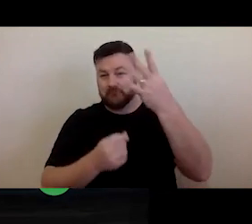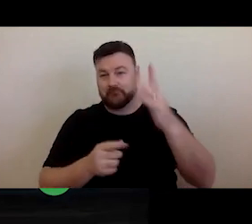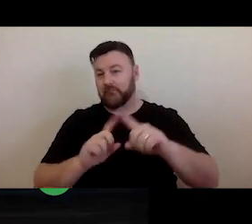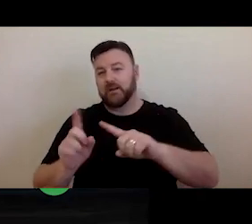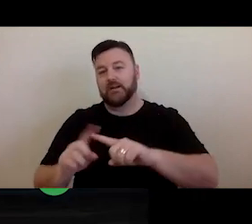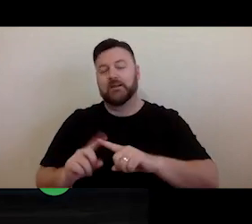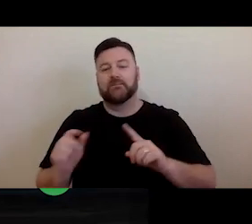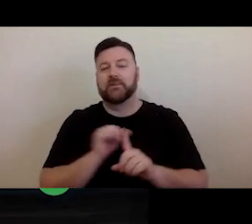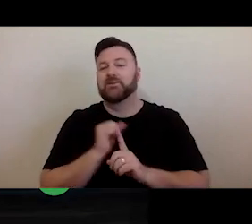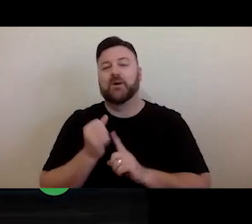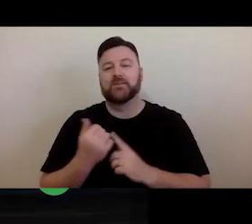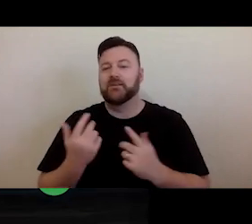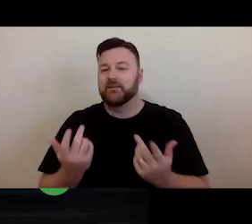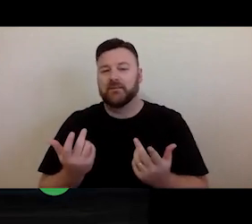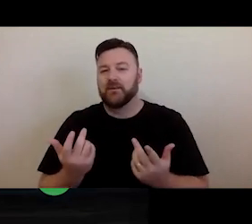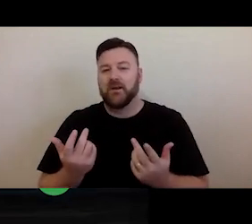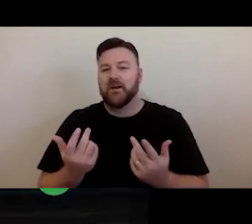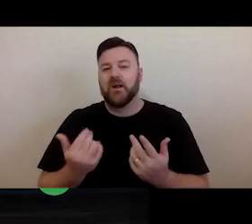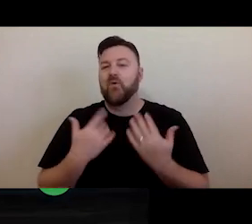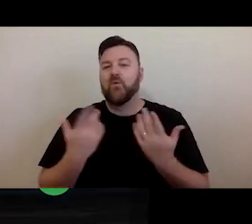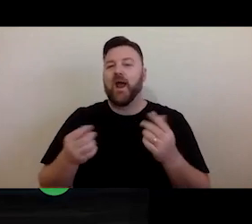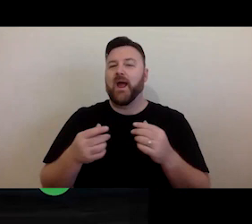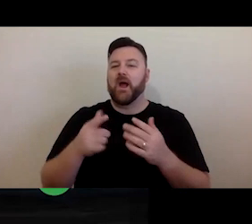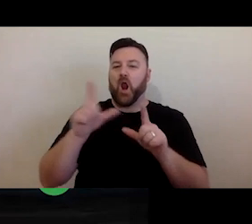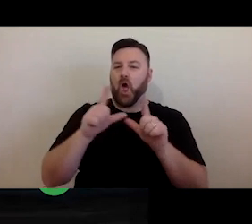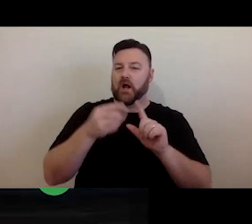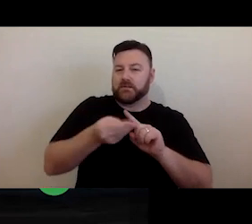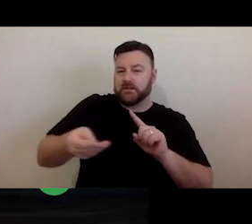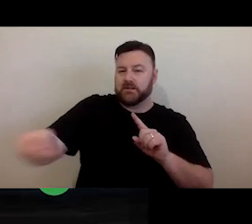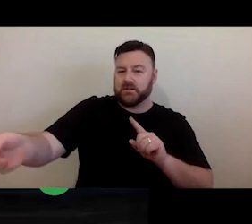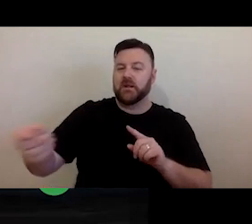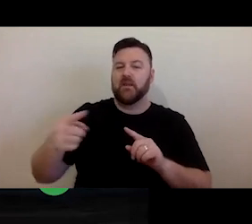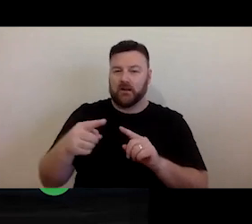where these kinds of downstream licensing come up.